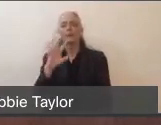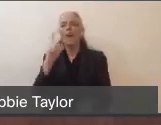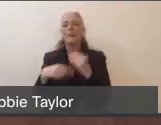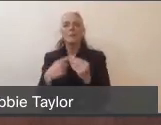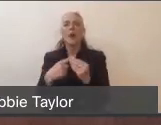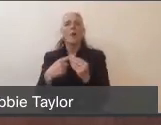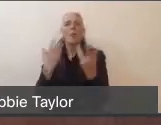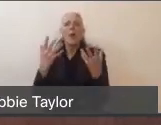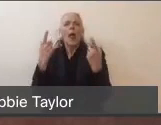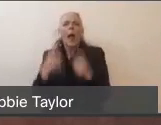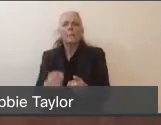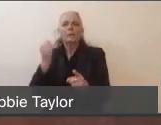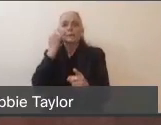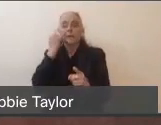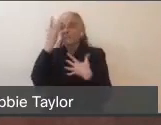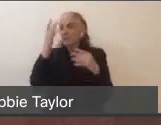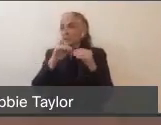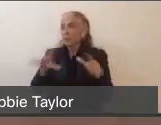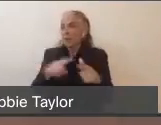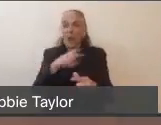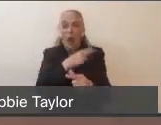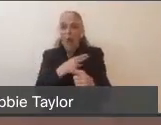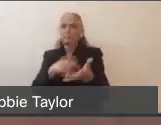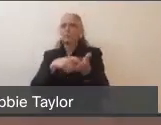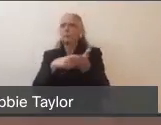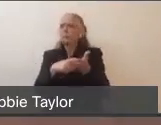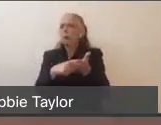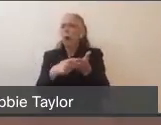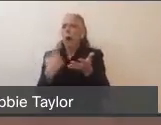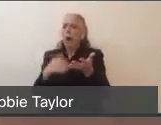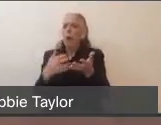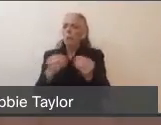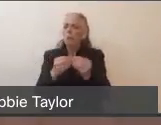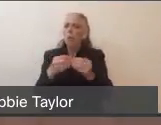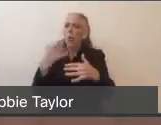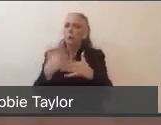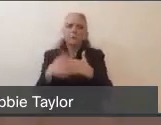like COVID-19, creates a demand that surpasses the capacity of our hospitals,